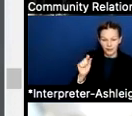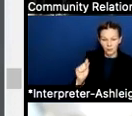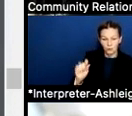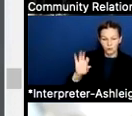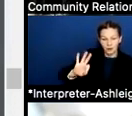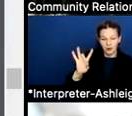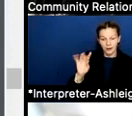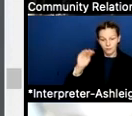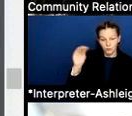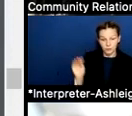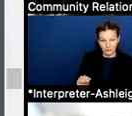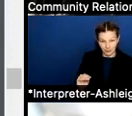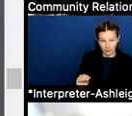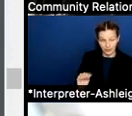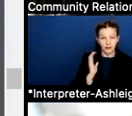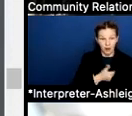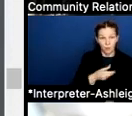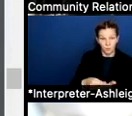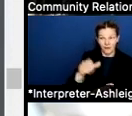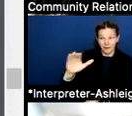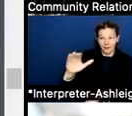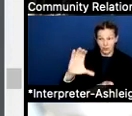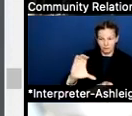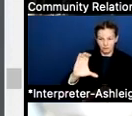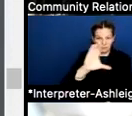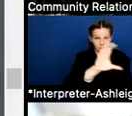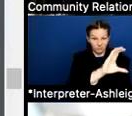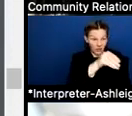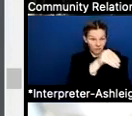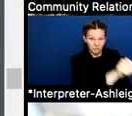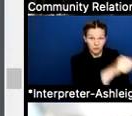of the '22-'23 budget is for staff and compensation.